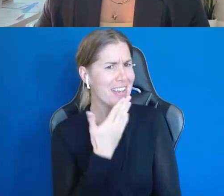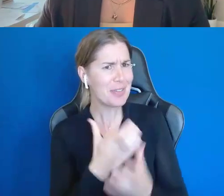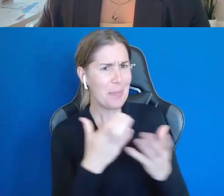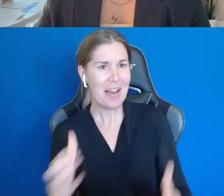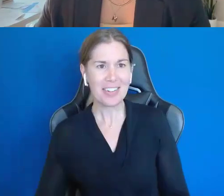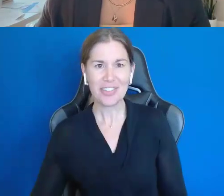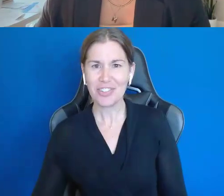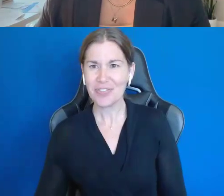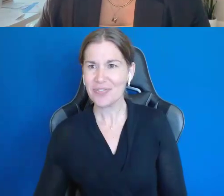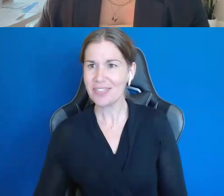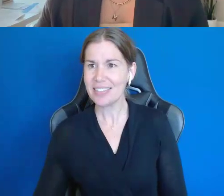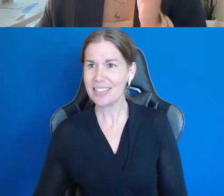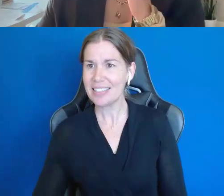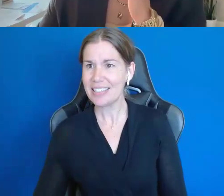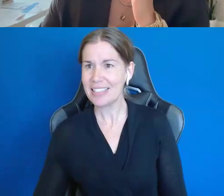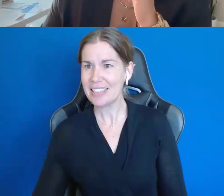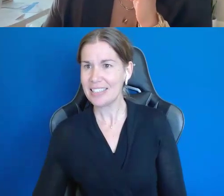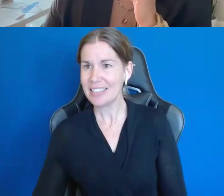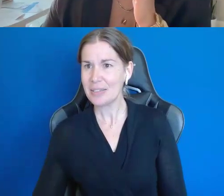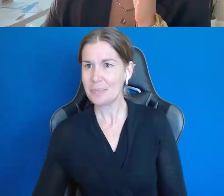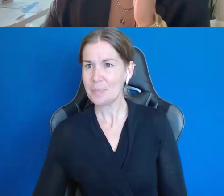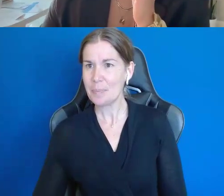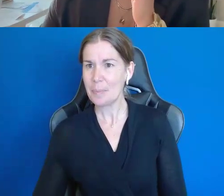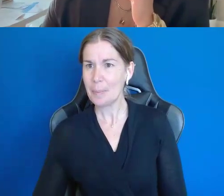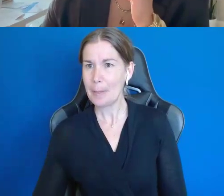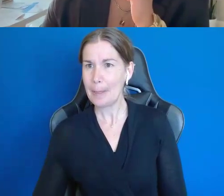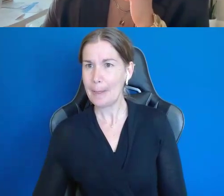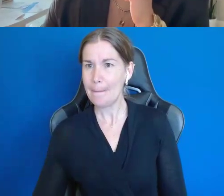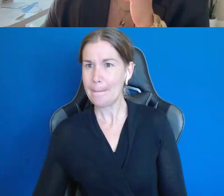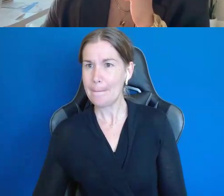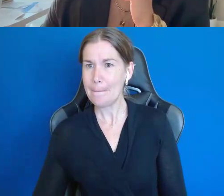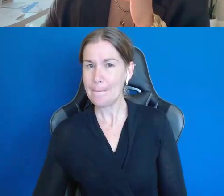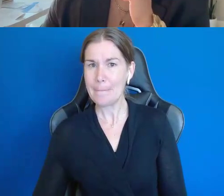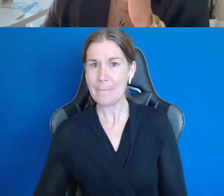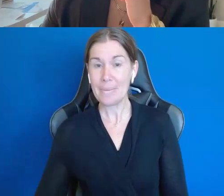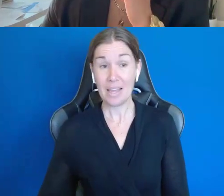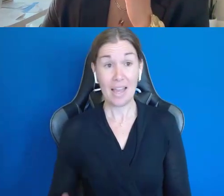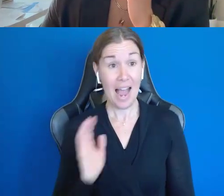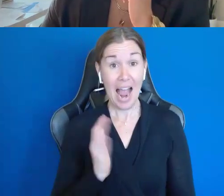Shawn Goes Bananas is a dessert food trailer coming online very soon,